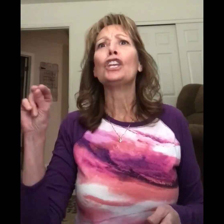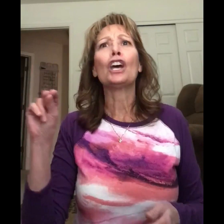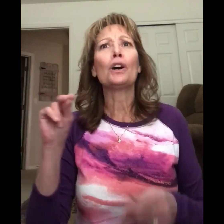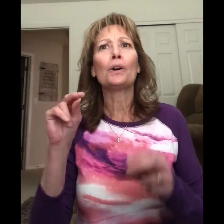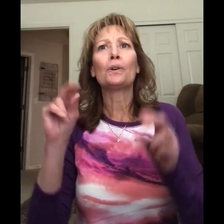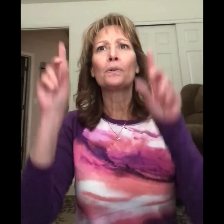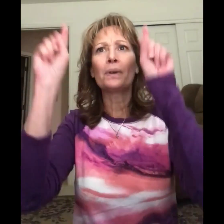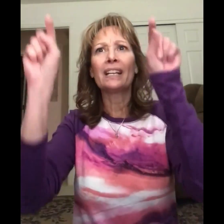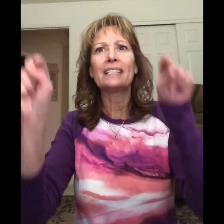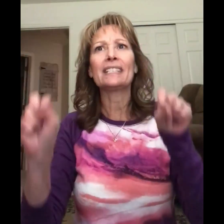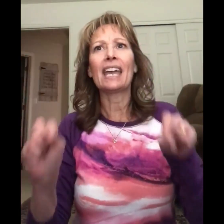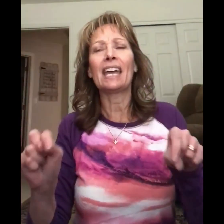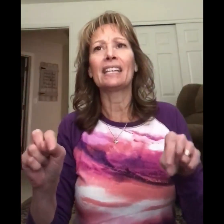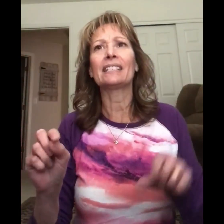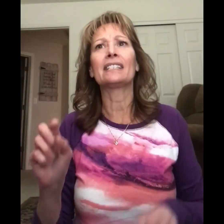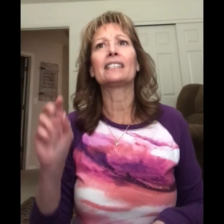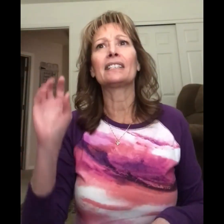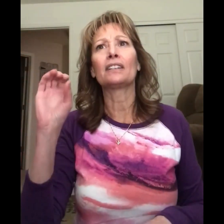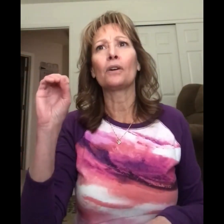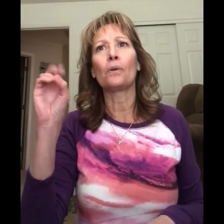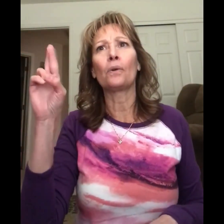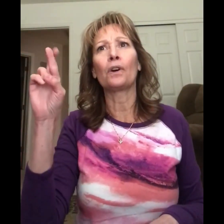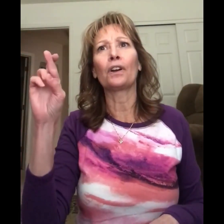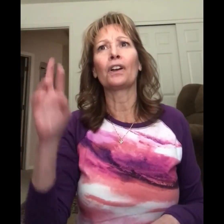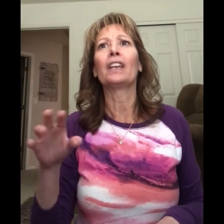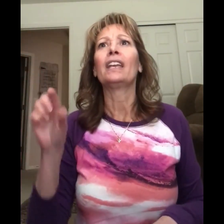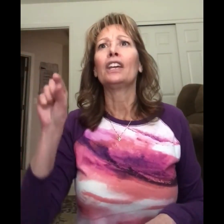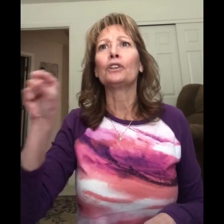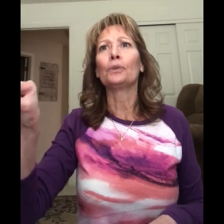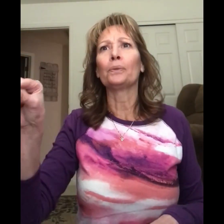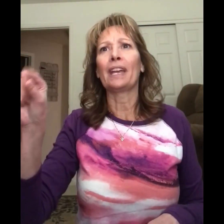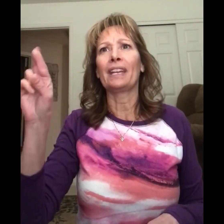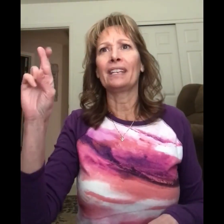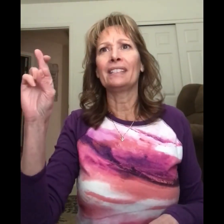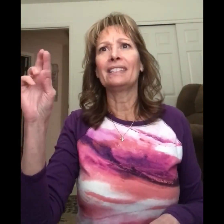no tests or grades.